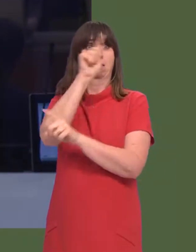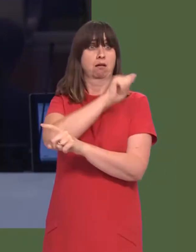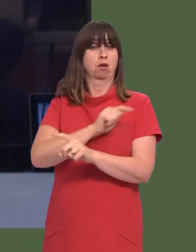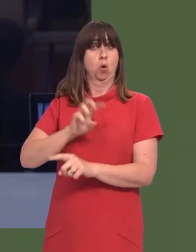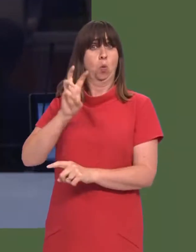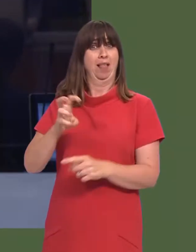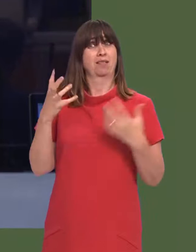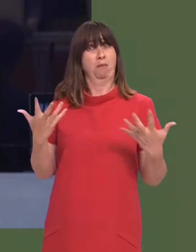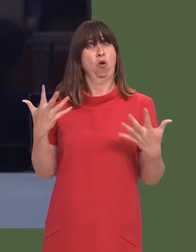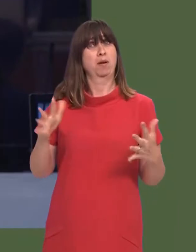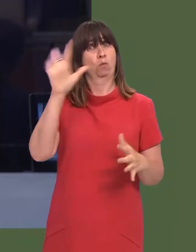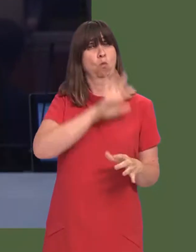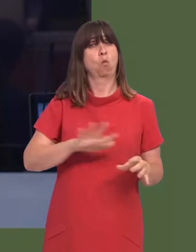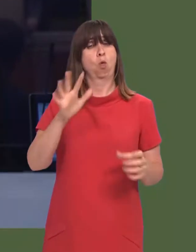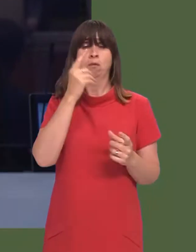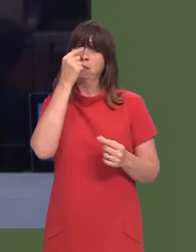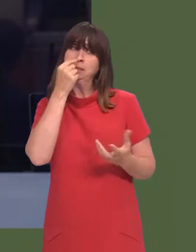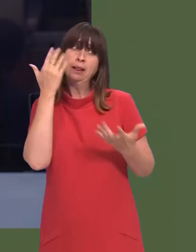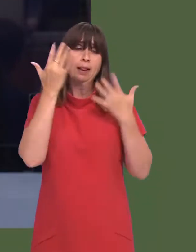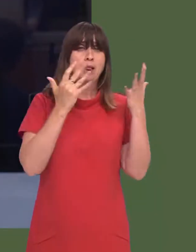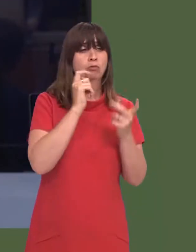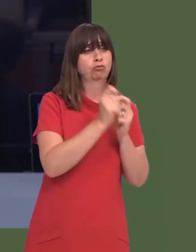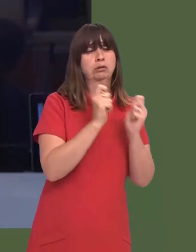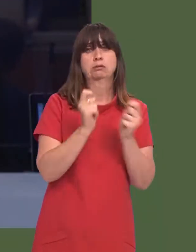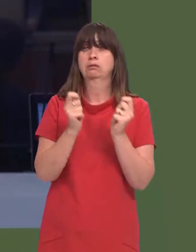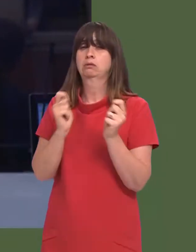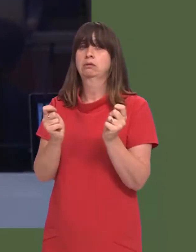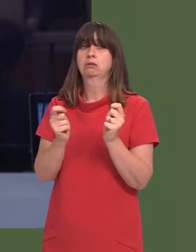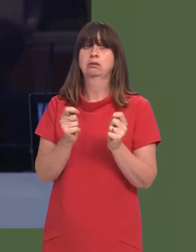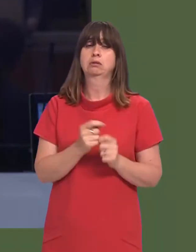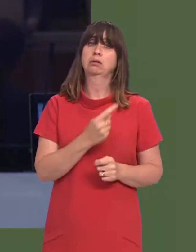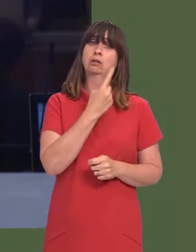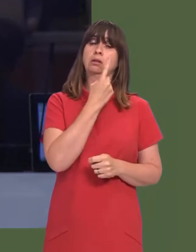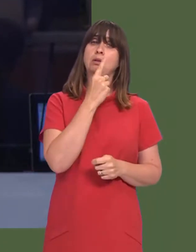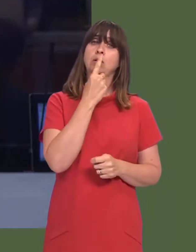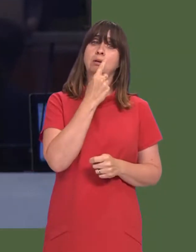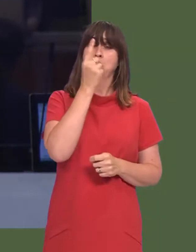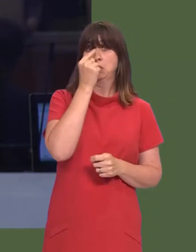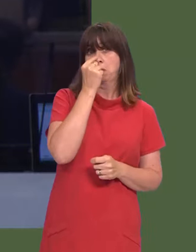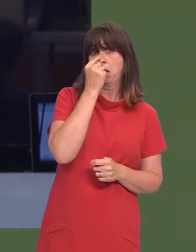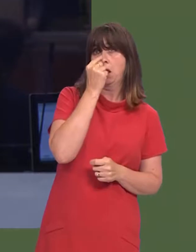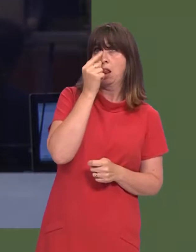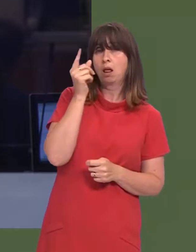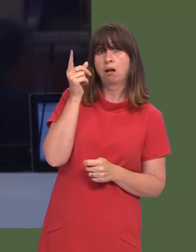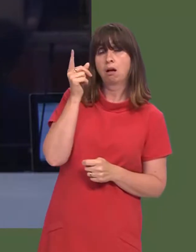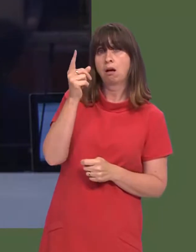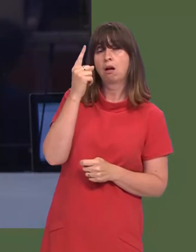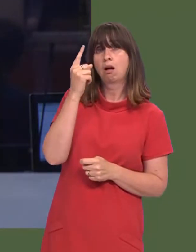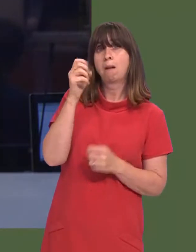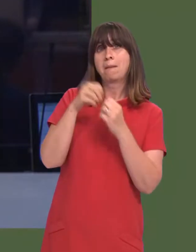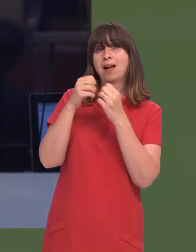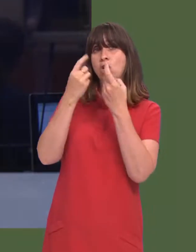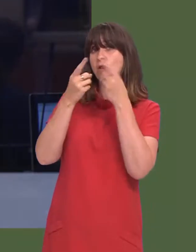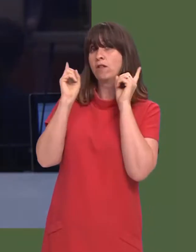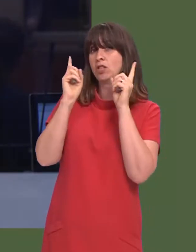university in Wales, is consulting on possible redundanciesó117 possible compulsory redundancies